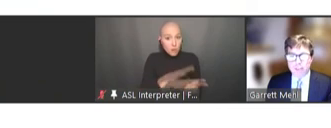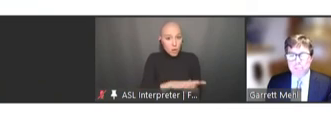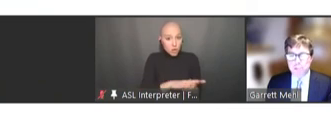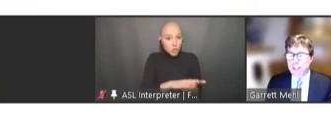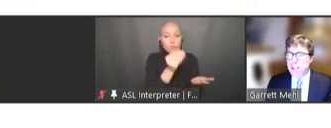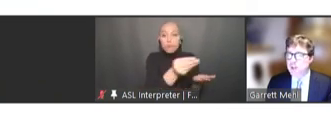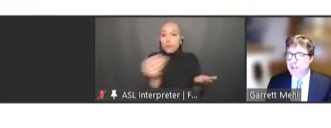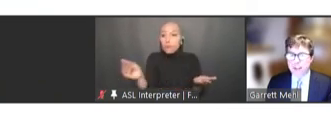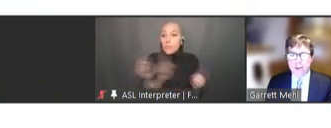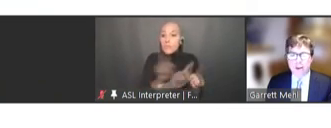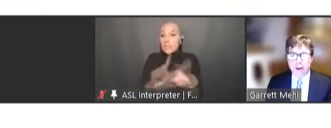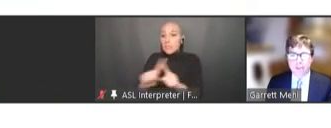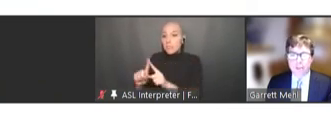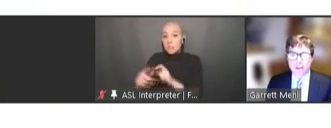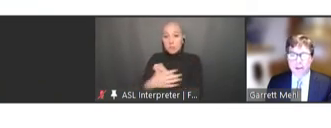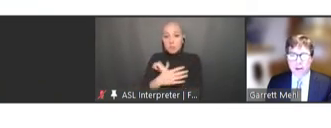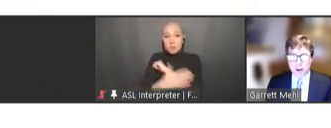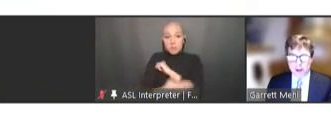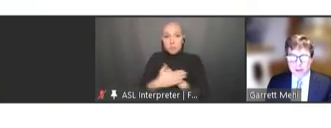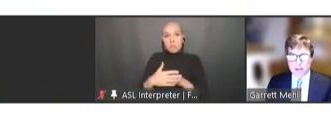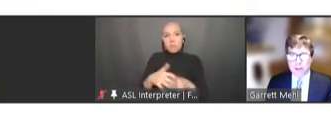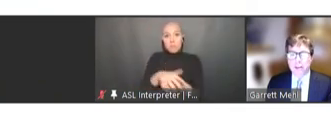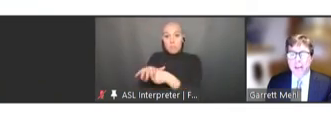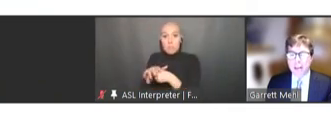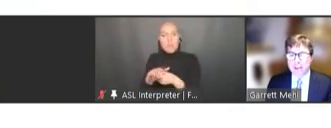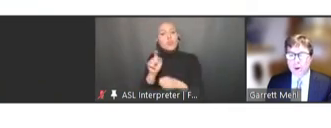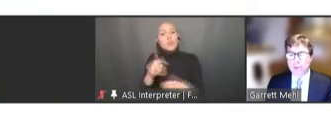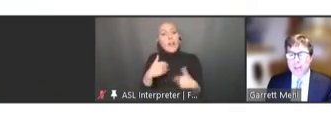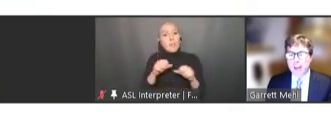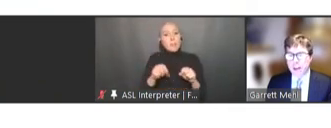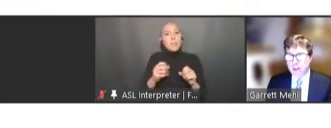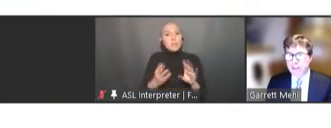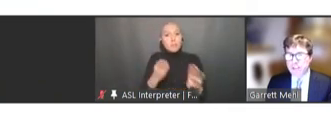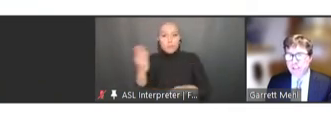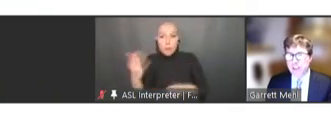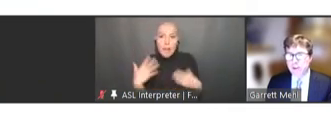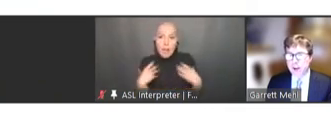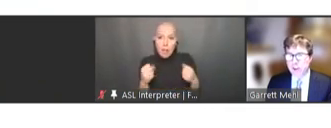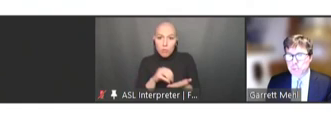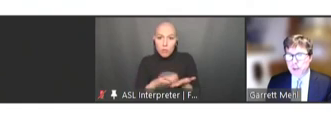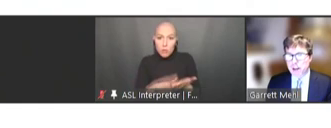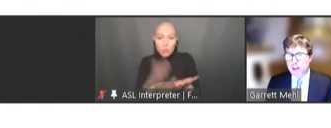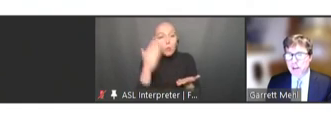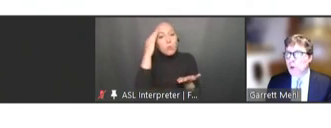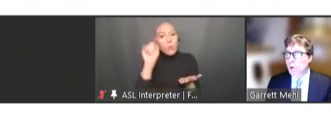ability to present their health record and know that another facility or health provider will be